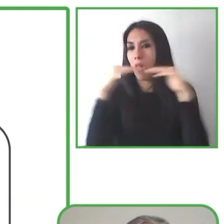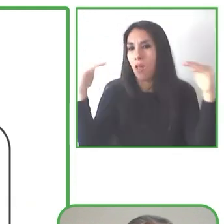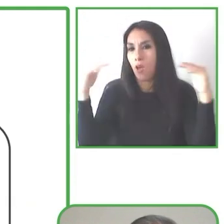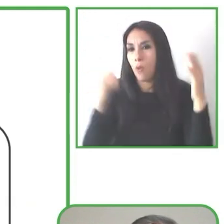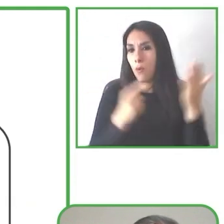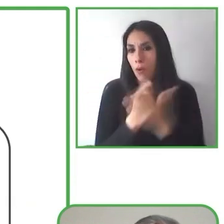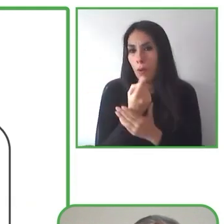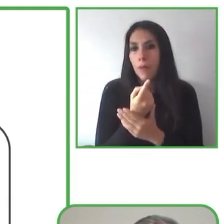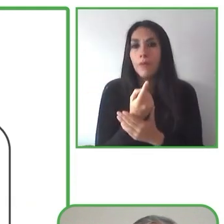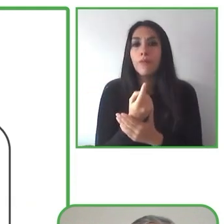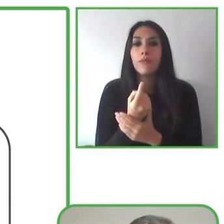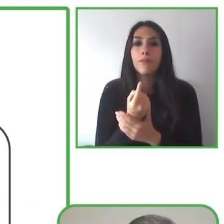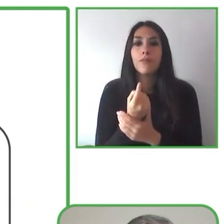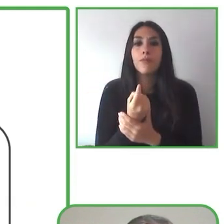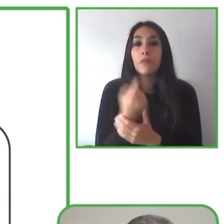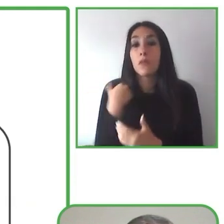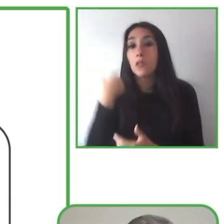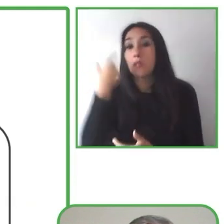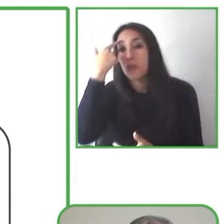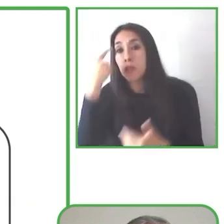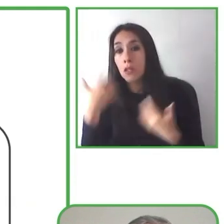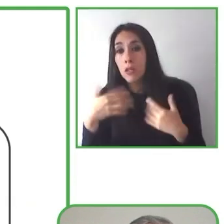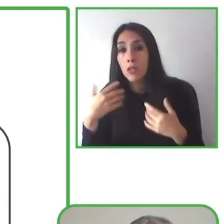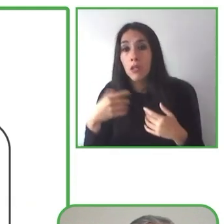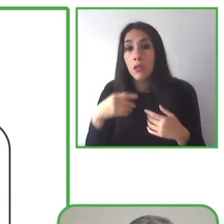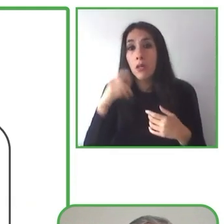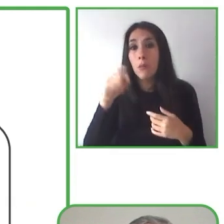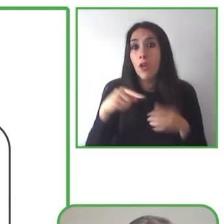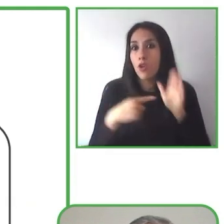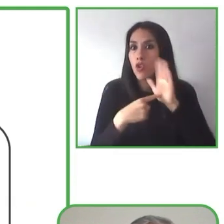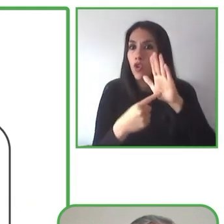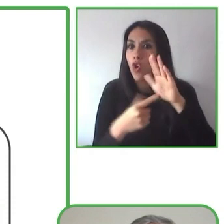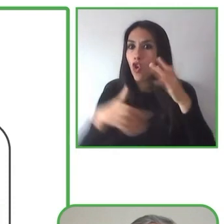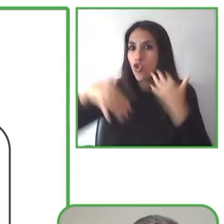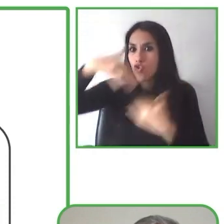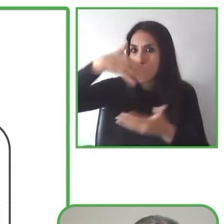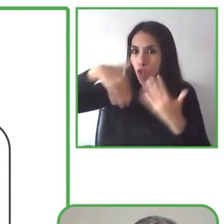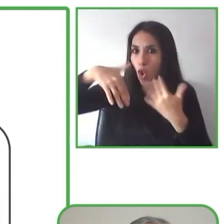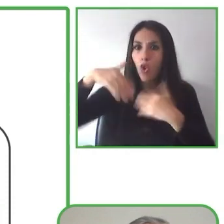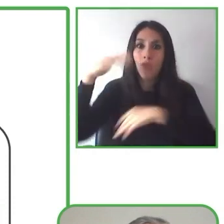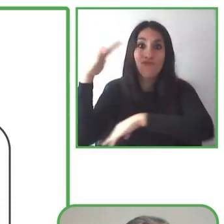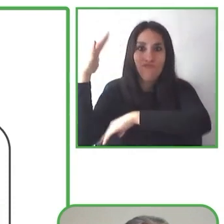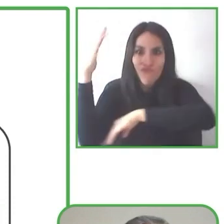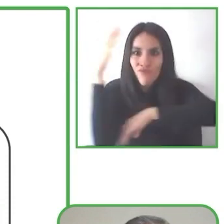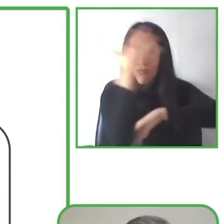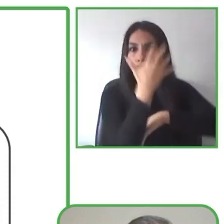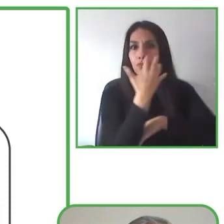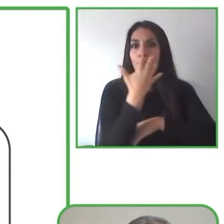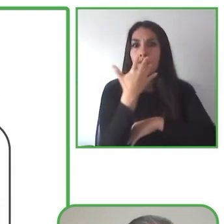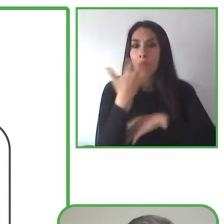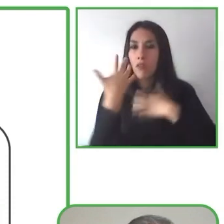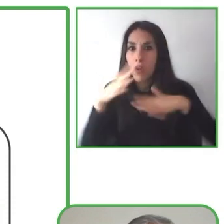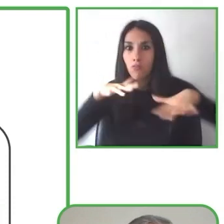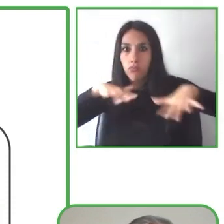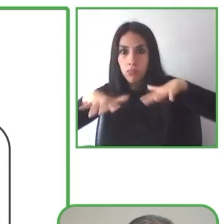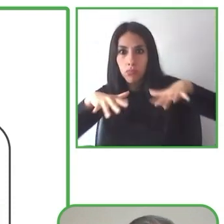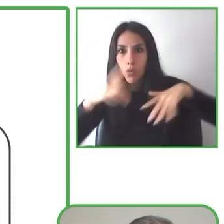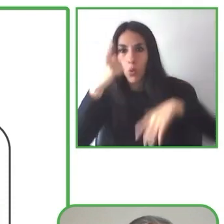environmental and economic impacts so we can make sure not just that our program isn't just sustainable,